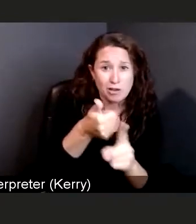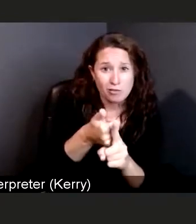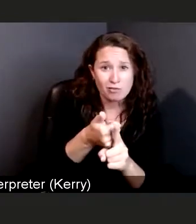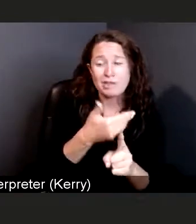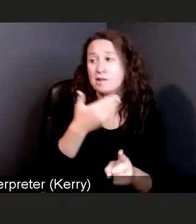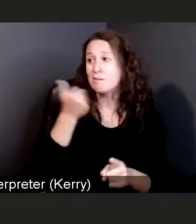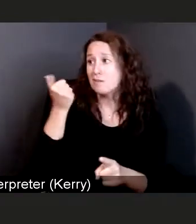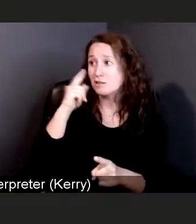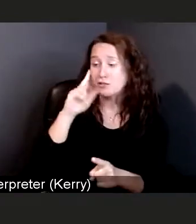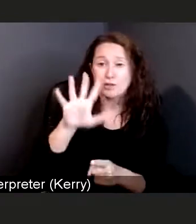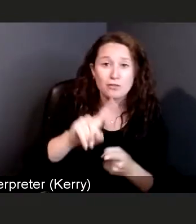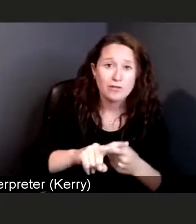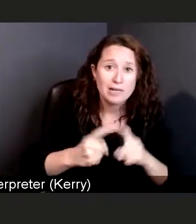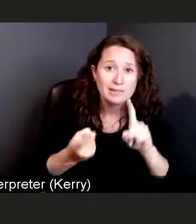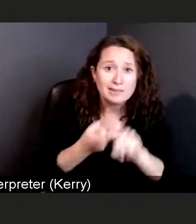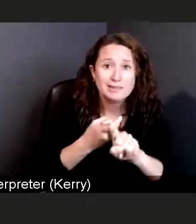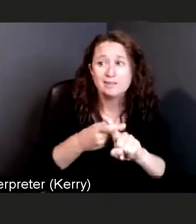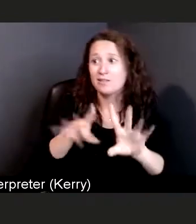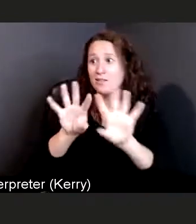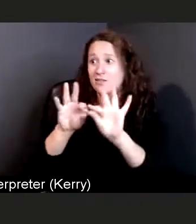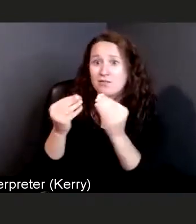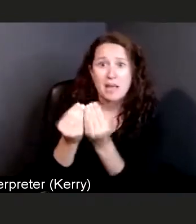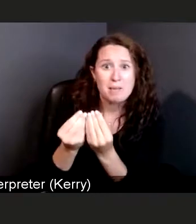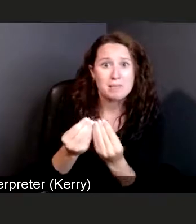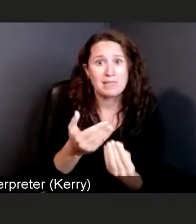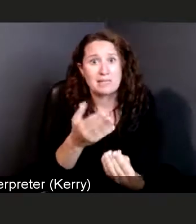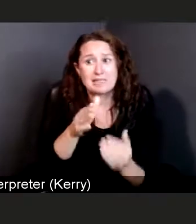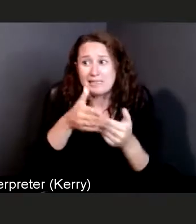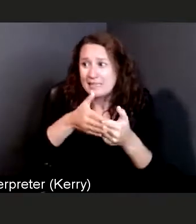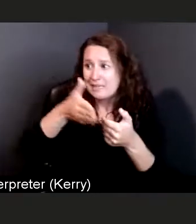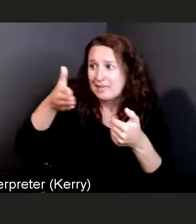your neighbors, your community.